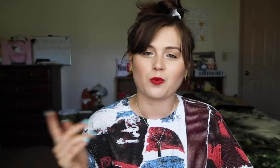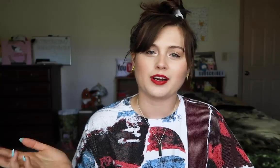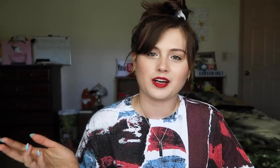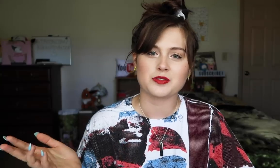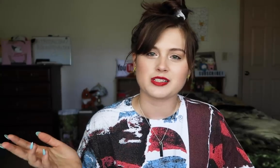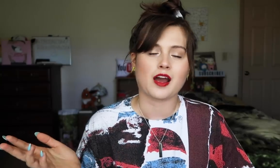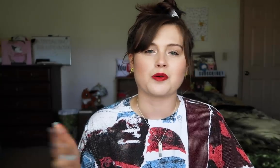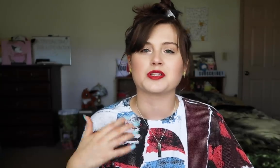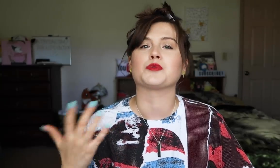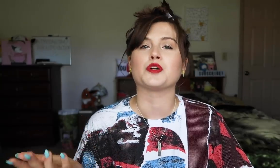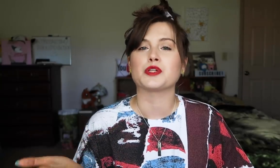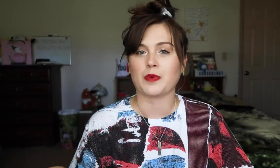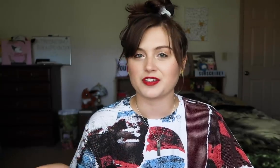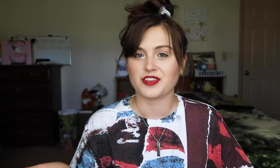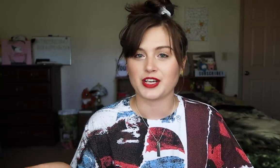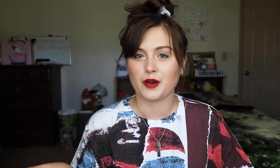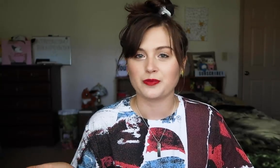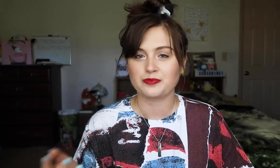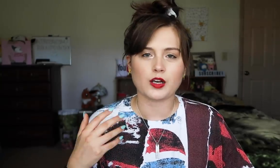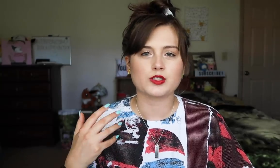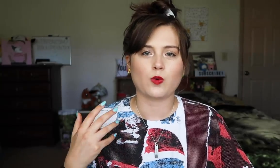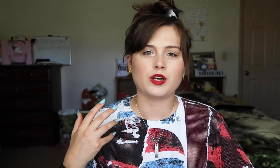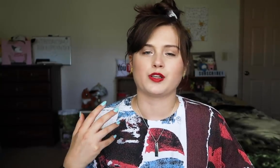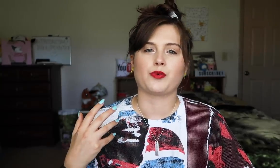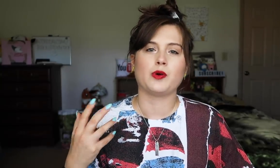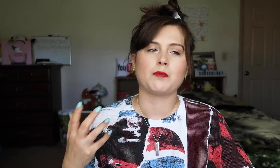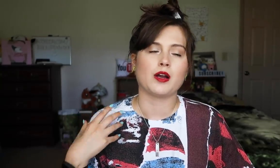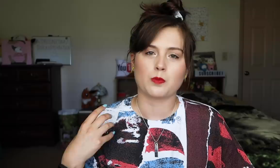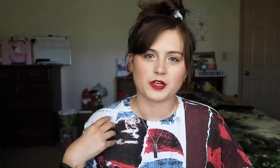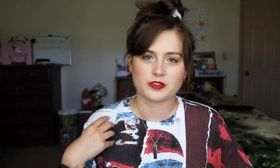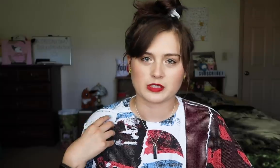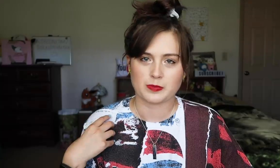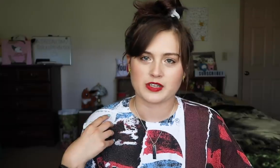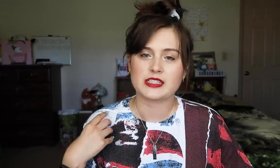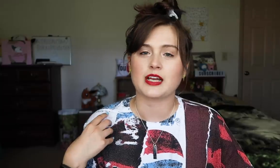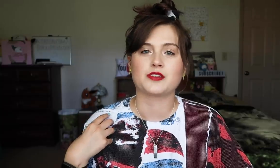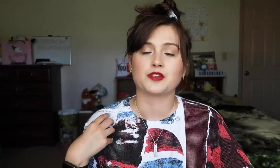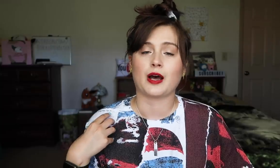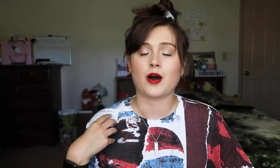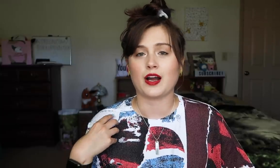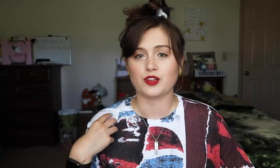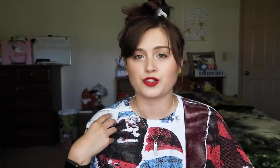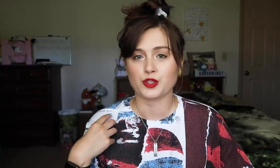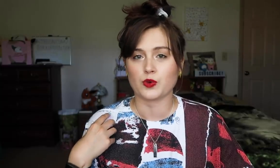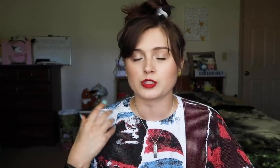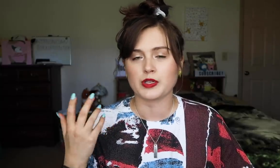so, why not do it now as some sort of response video? I also wanted to throw in my own personal experience as to how I learn new words